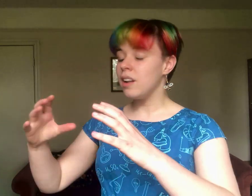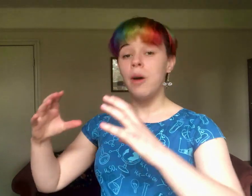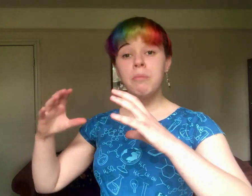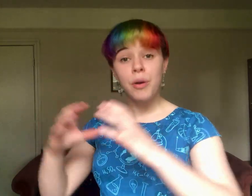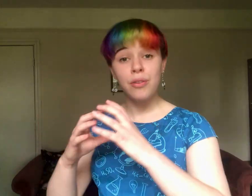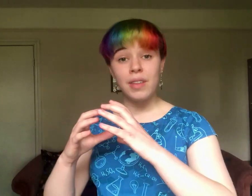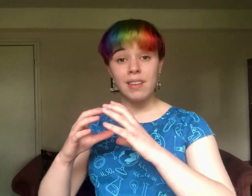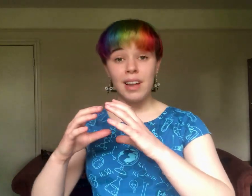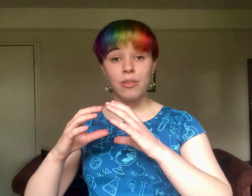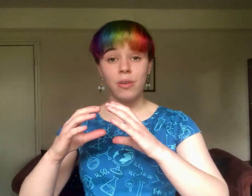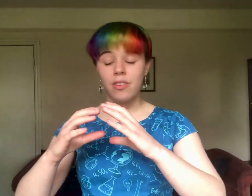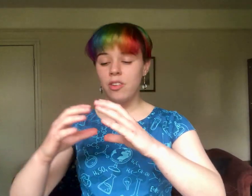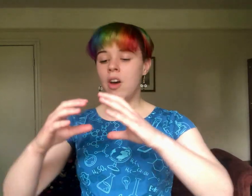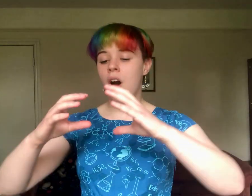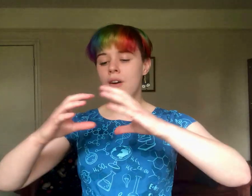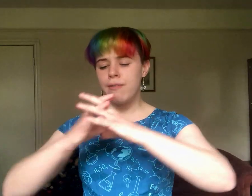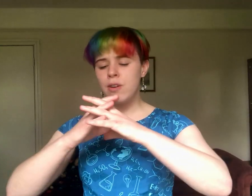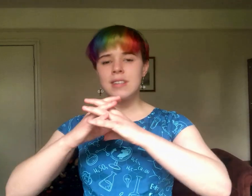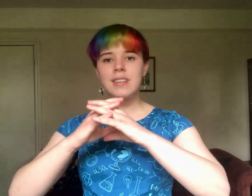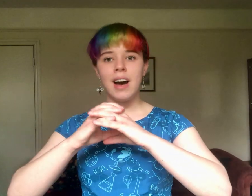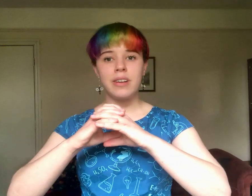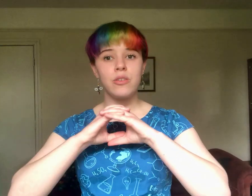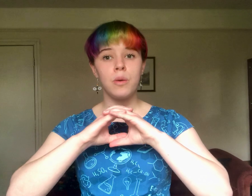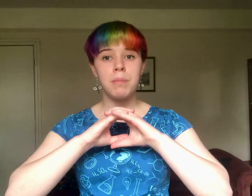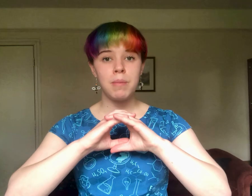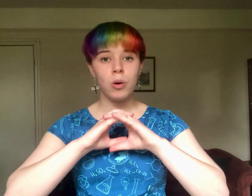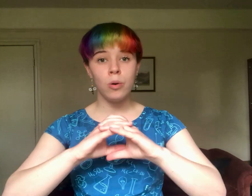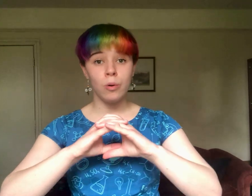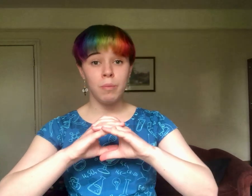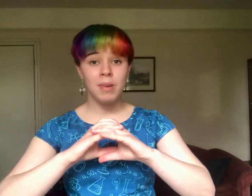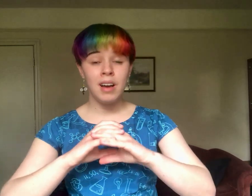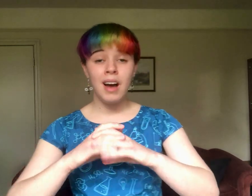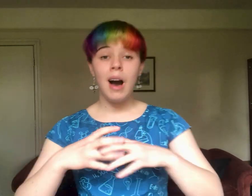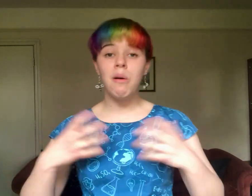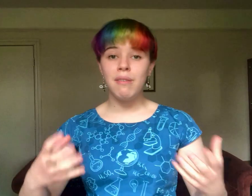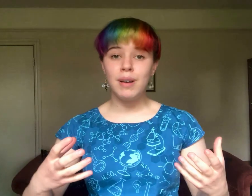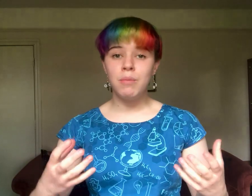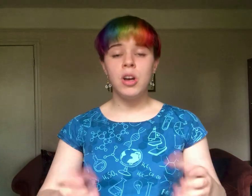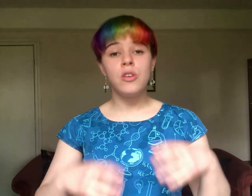Now, most of these electrons are focused down into a beam core. However,